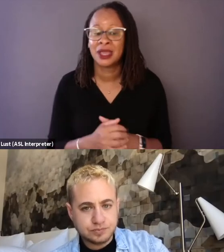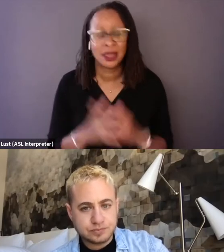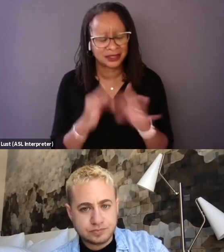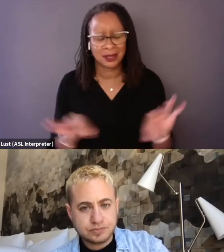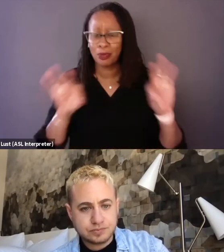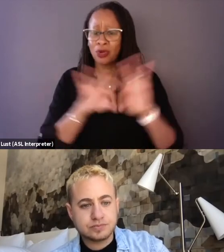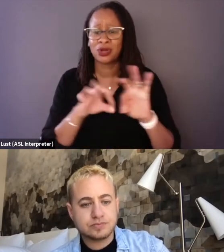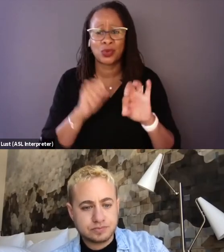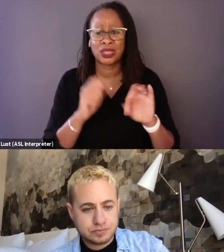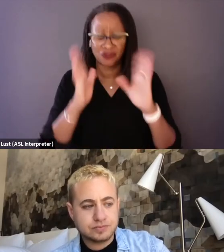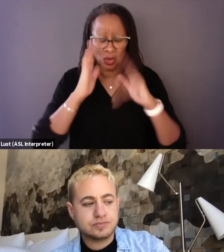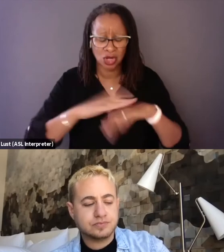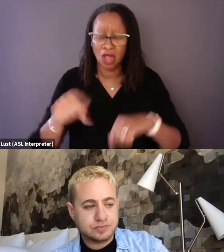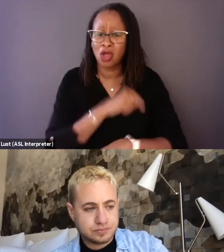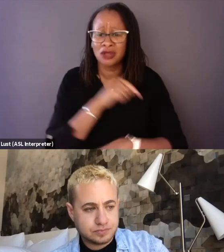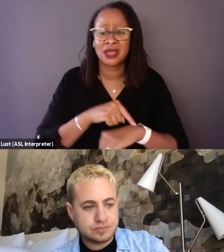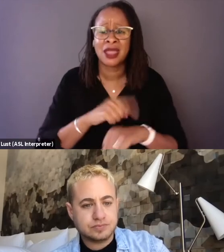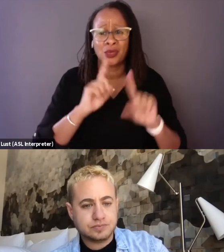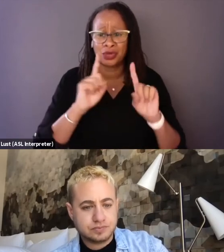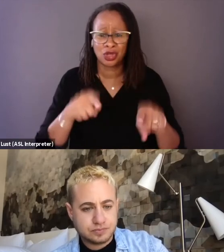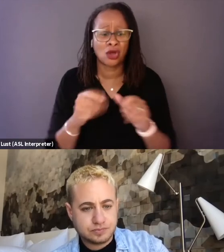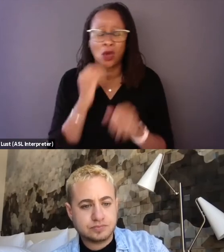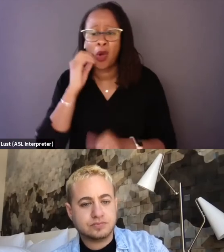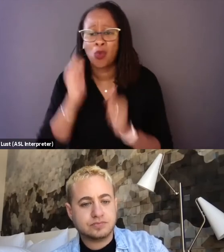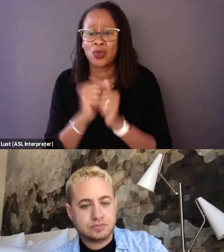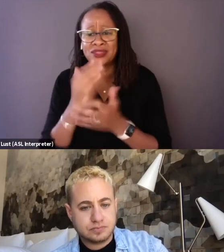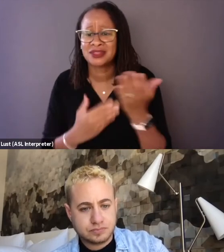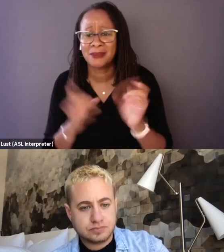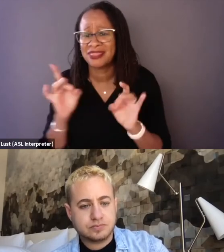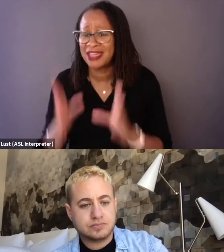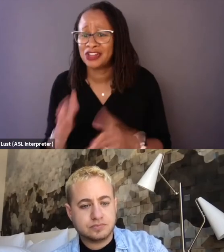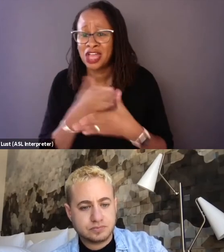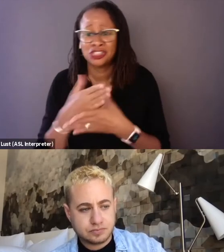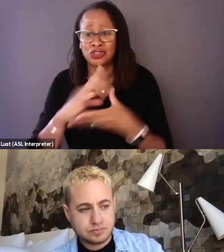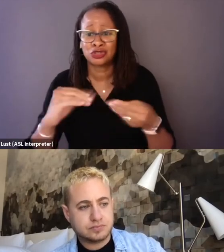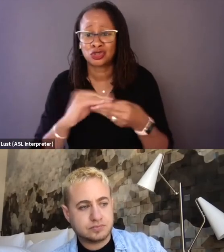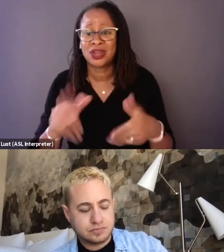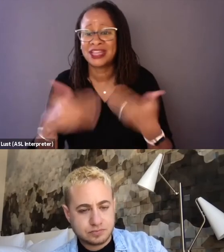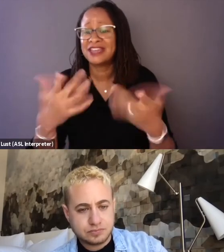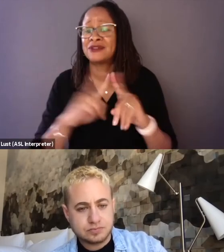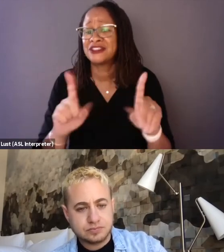on it a lot longer, we could have gone home with some of those haters, we could have shared their stories and given them a different agency,